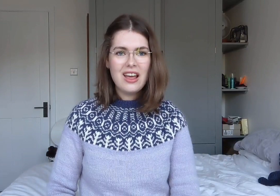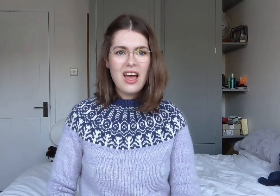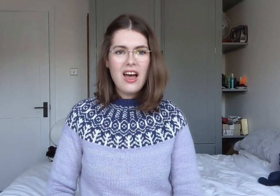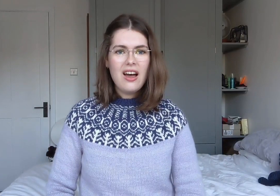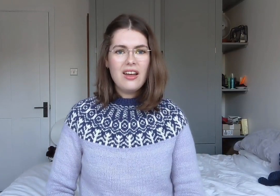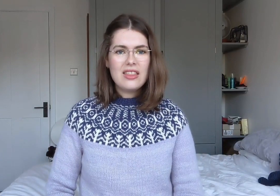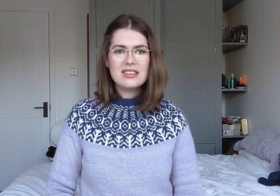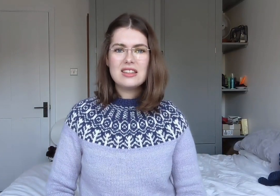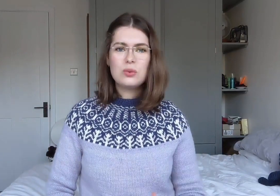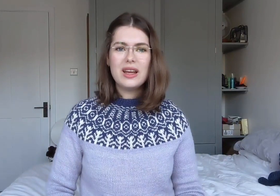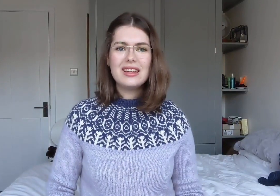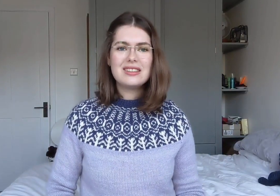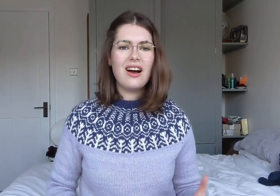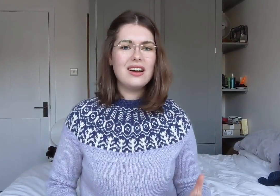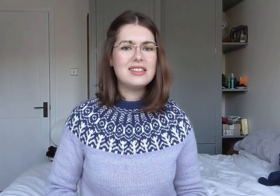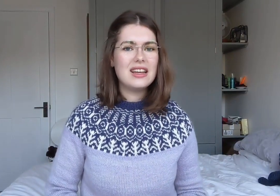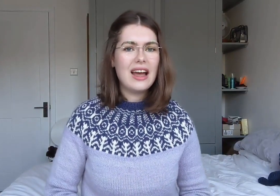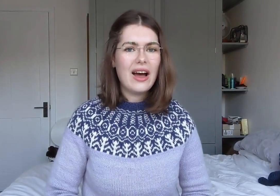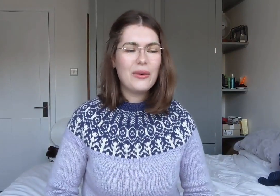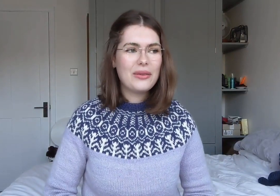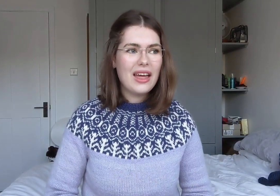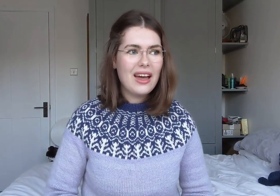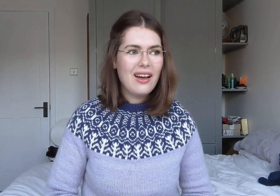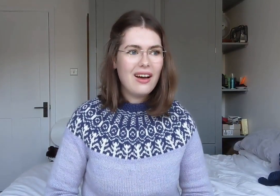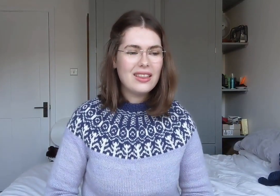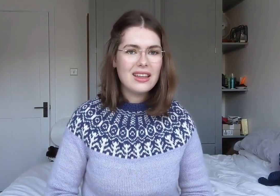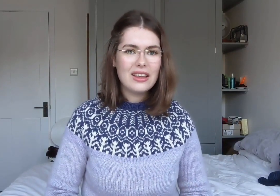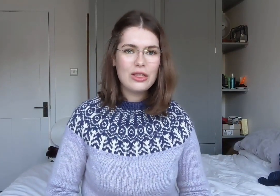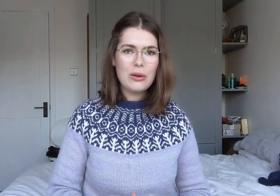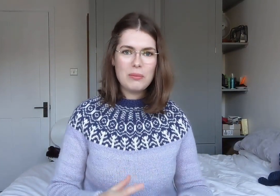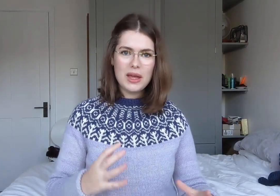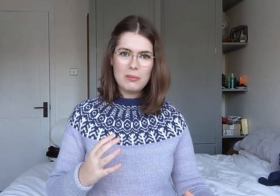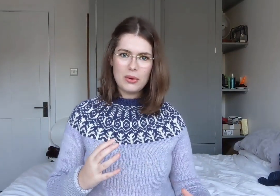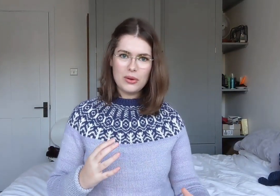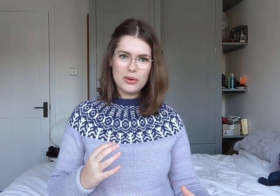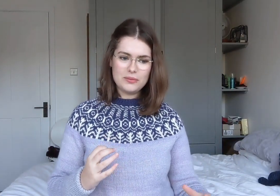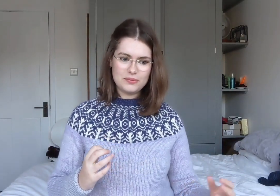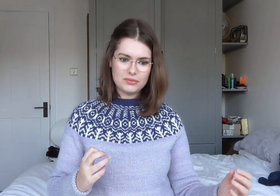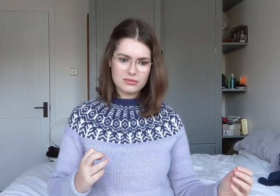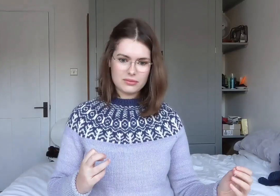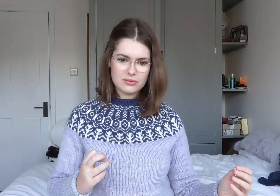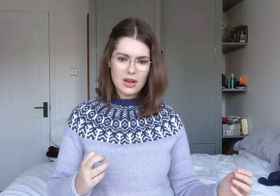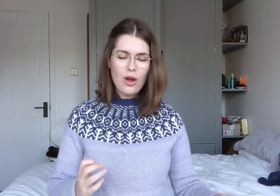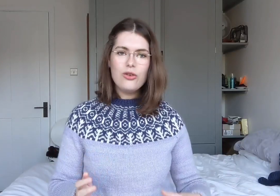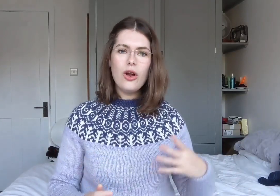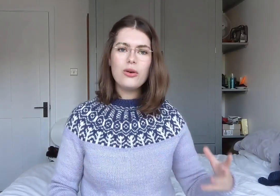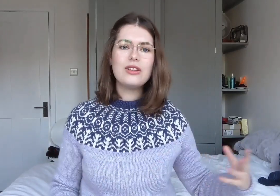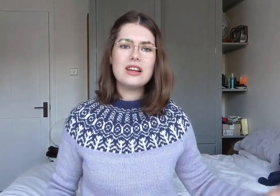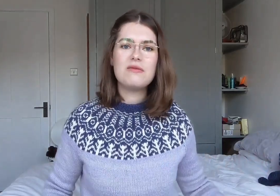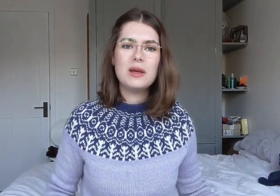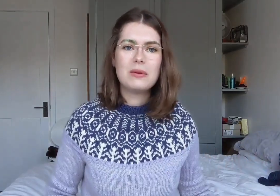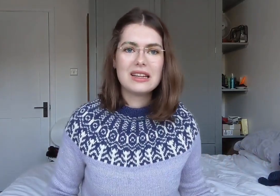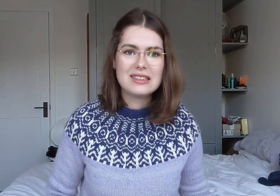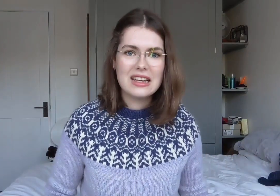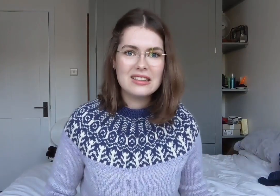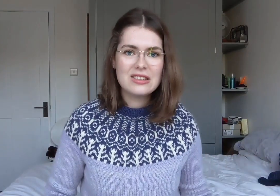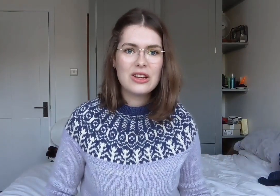There's this weird idea out there. I think that people know that deaf people exist,